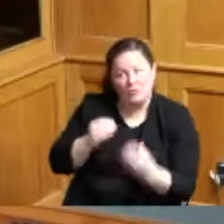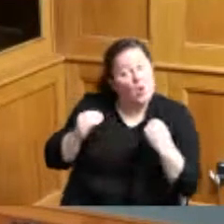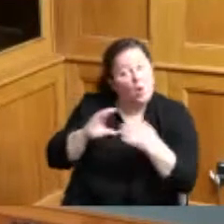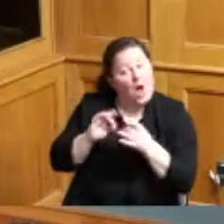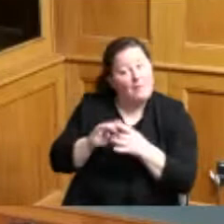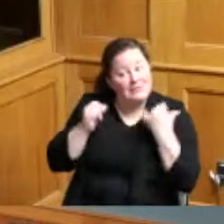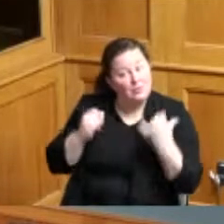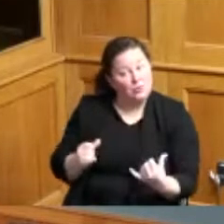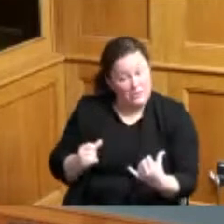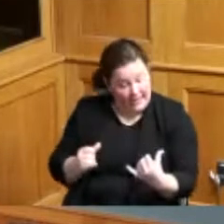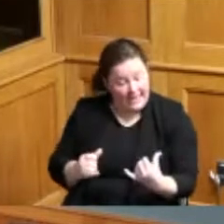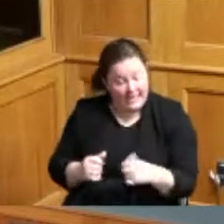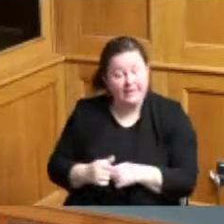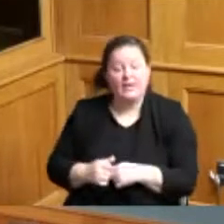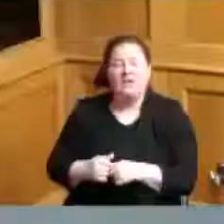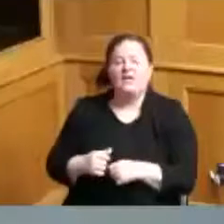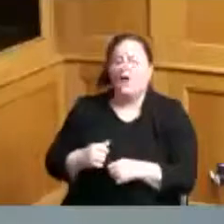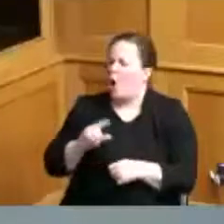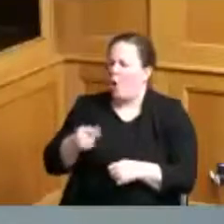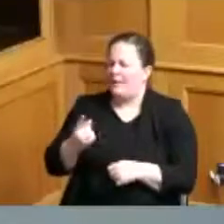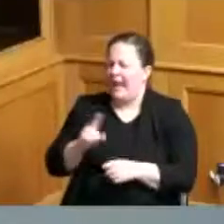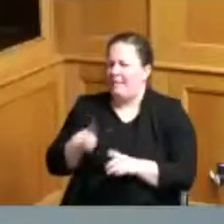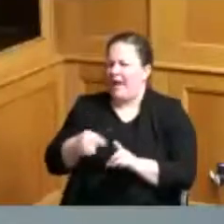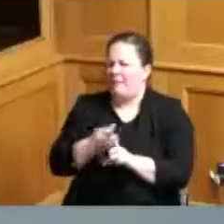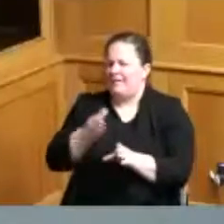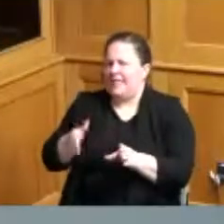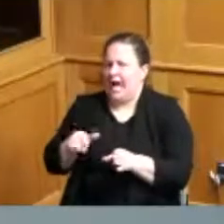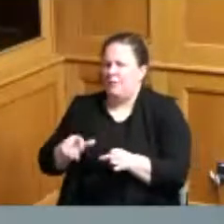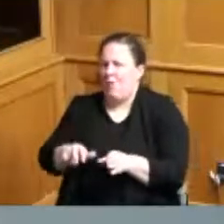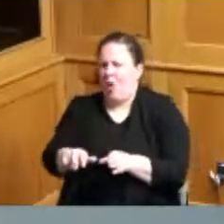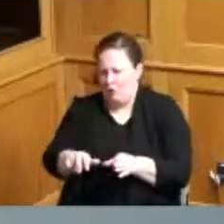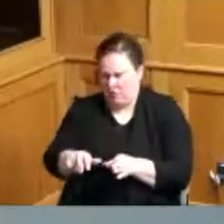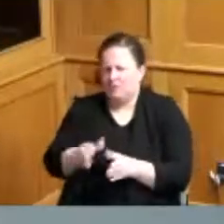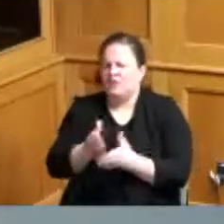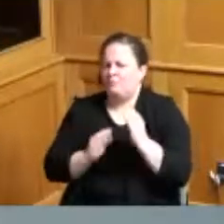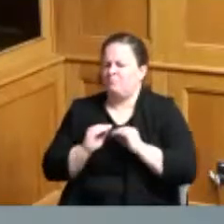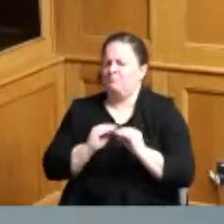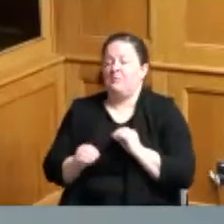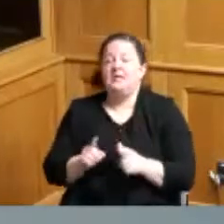hearing on sidewalks but there is just one by leave item today in your packet